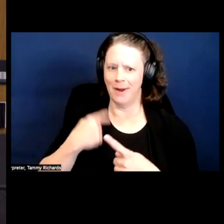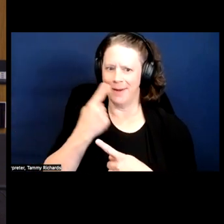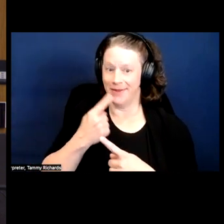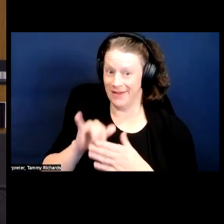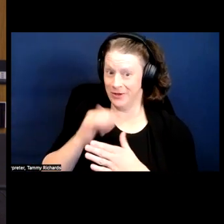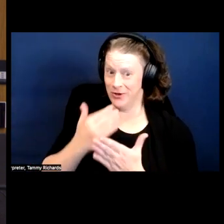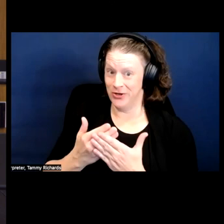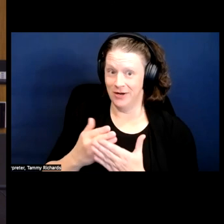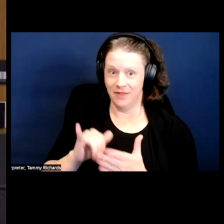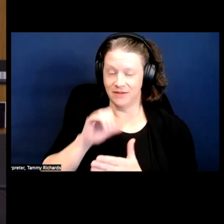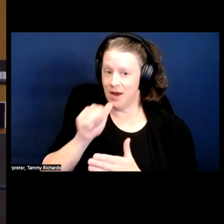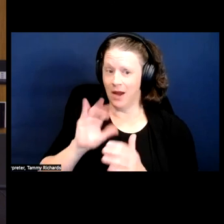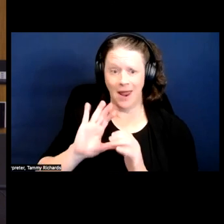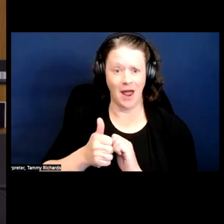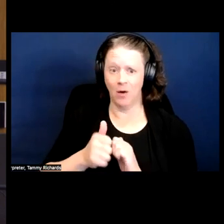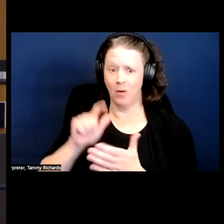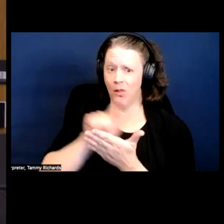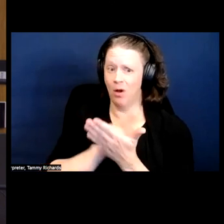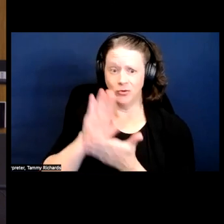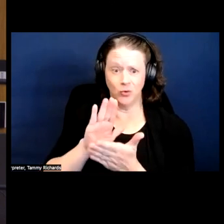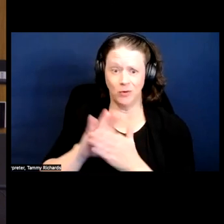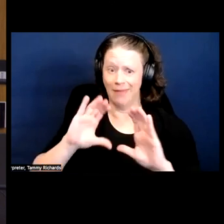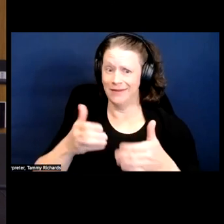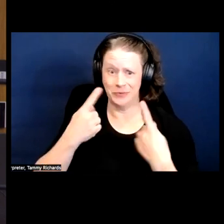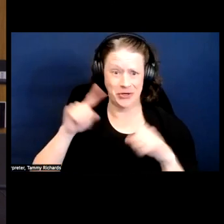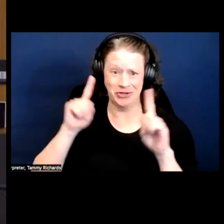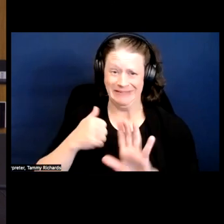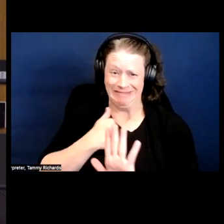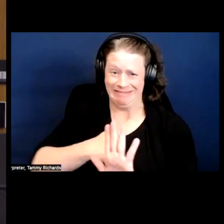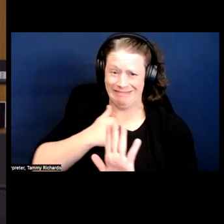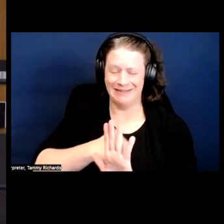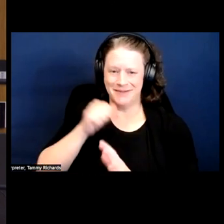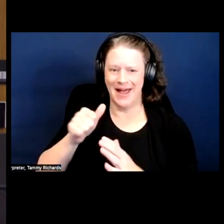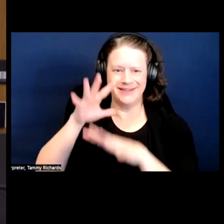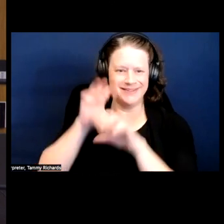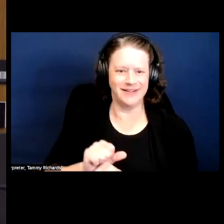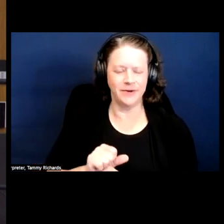Okay. This is not how law school classes work, so I'm not used to this....